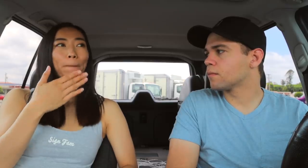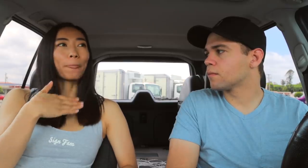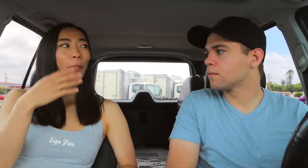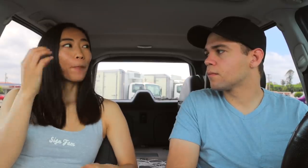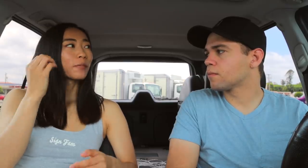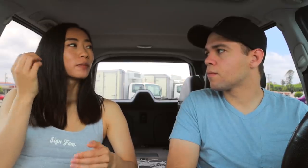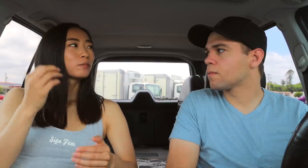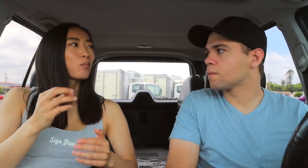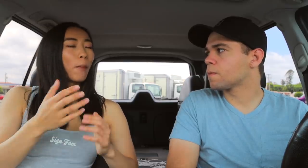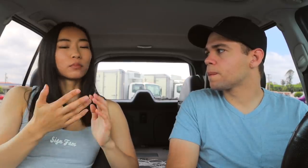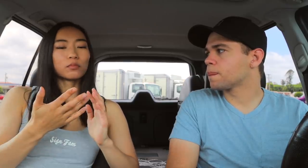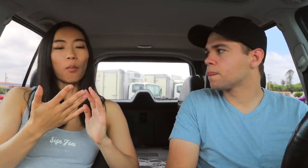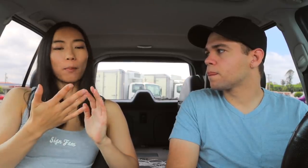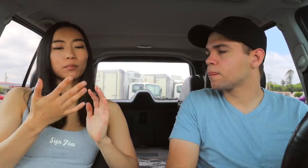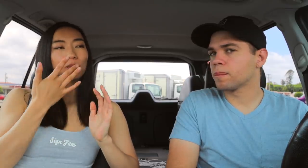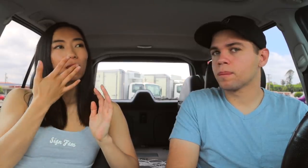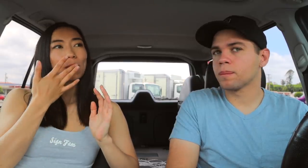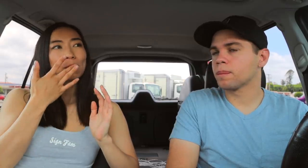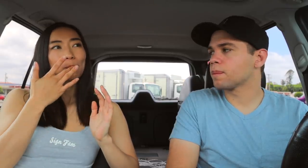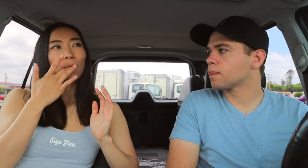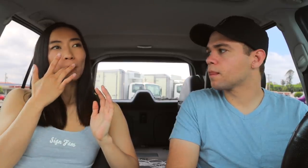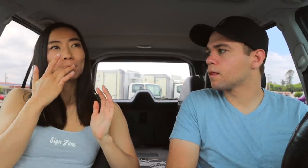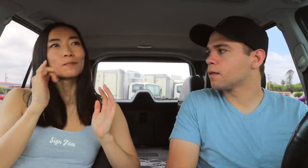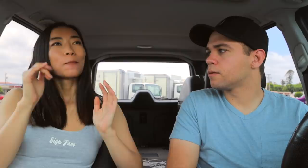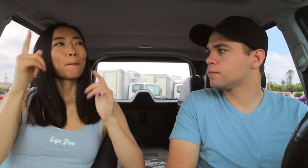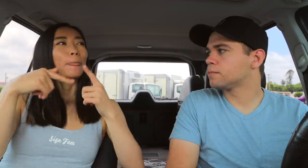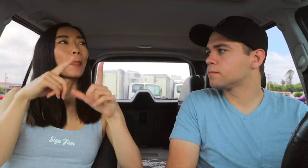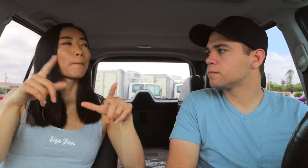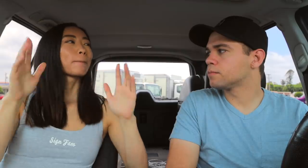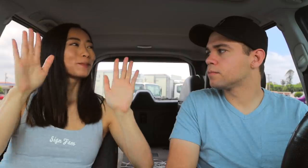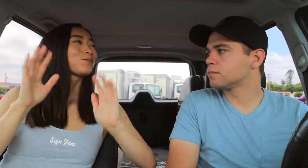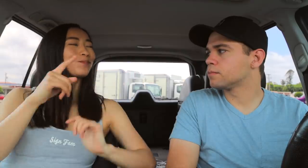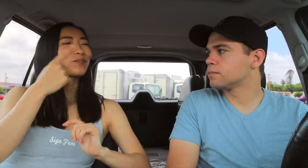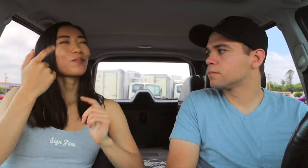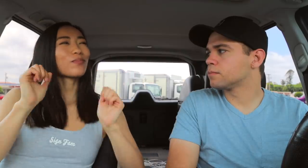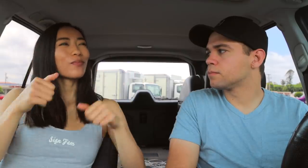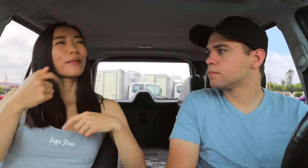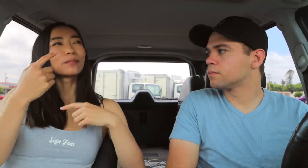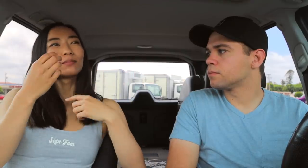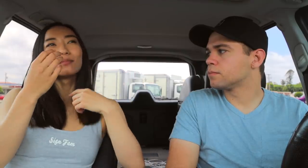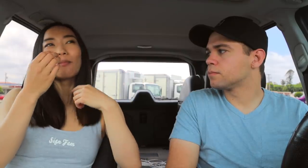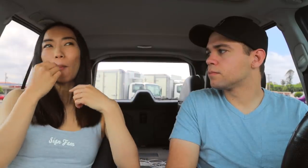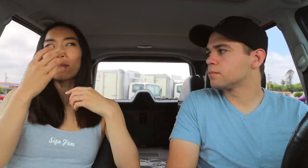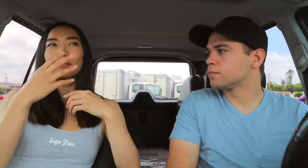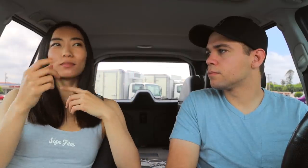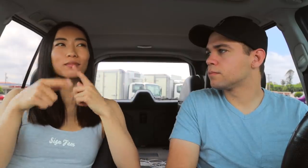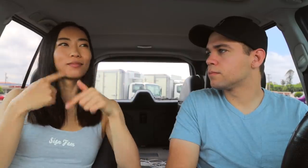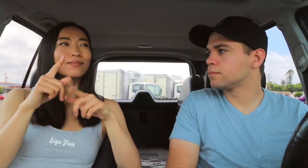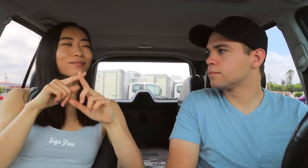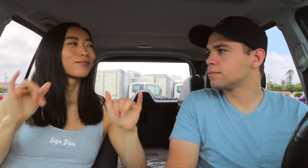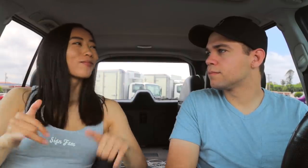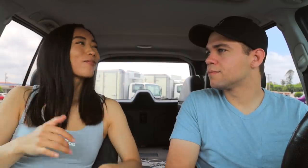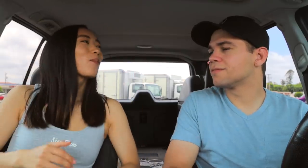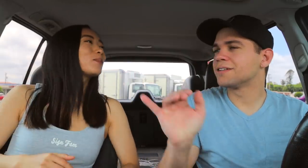My opinion, is that Sign Language is awesome because I can eat and sign at the same time.